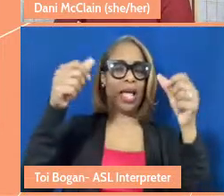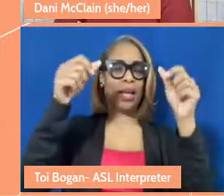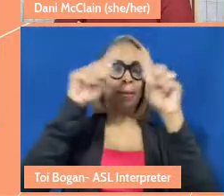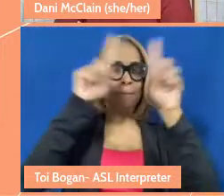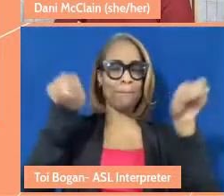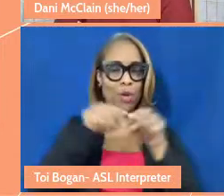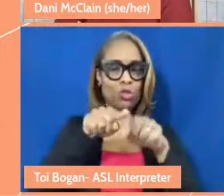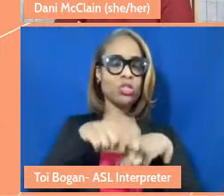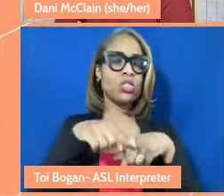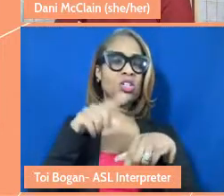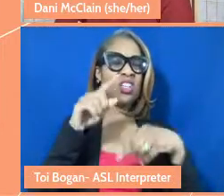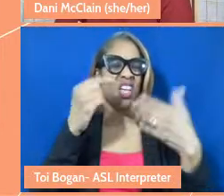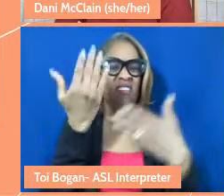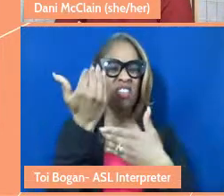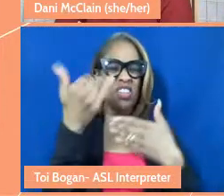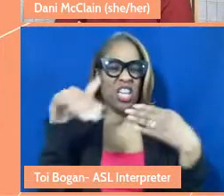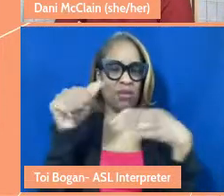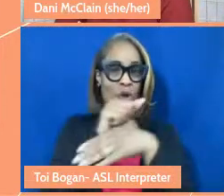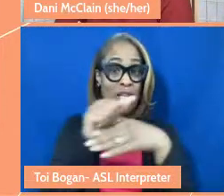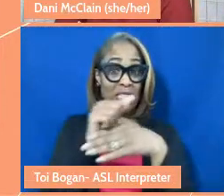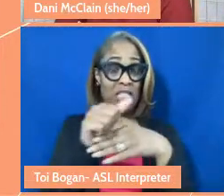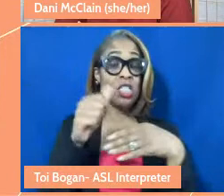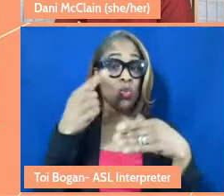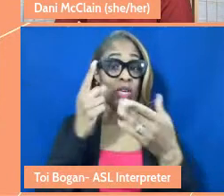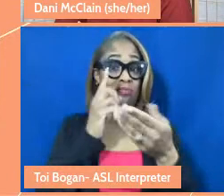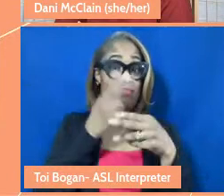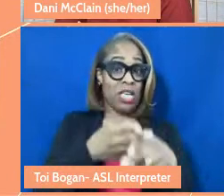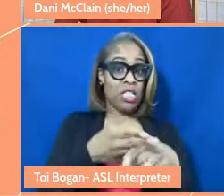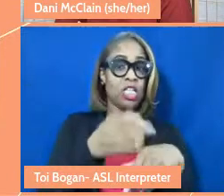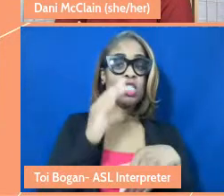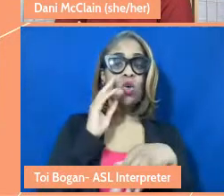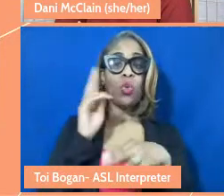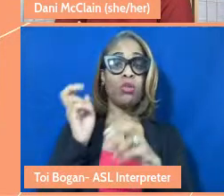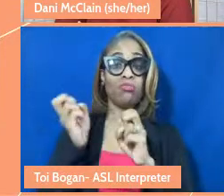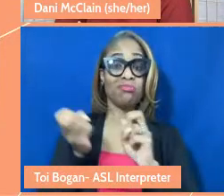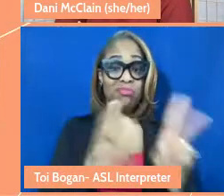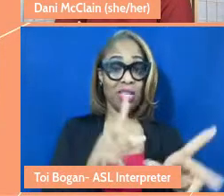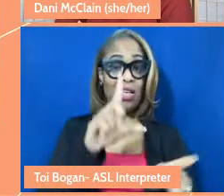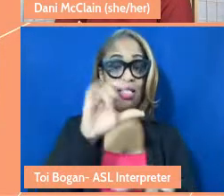reflected on through this project. We're going to drop a link in the chat. And if you'd like